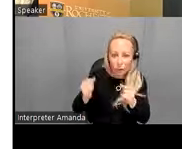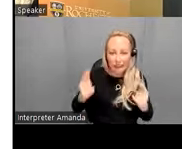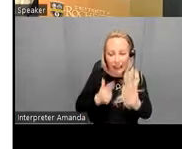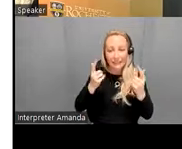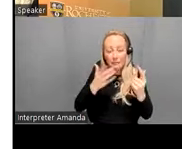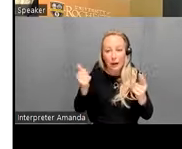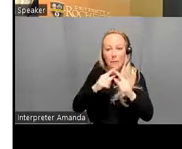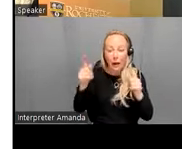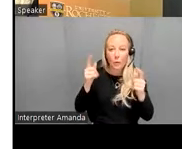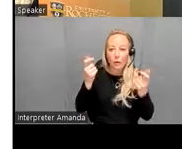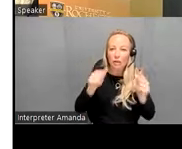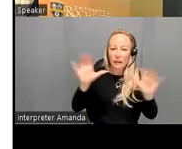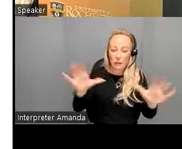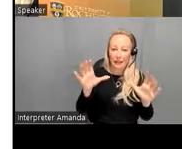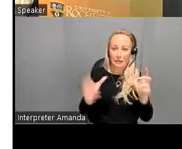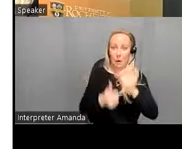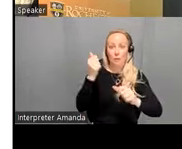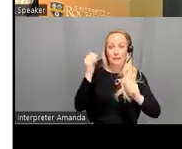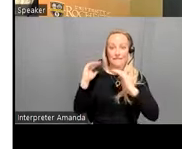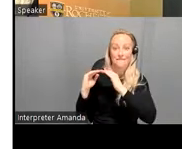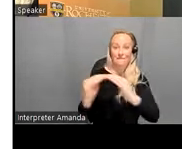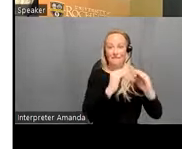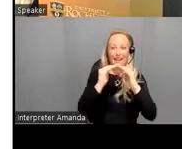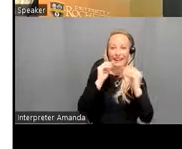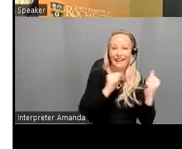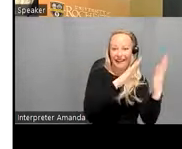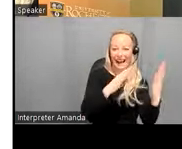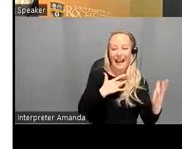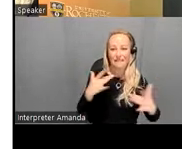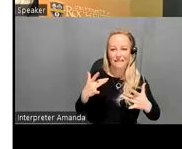as Fair as possible and so I I worry that we're stuck with tests because they are better than